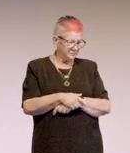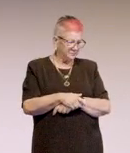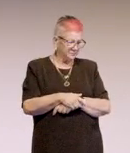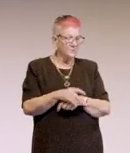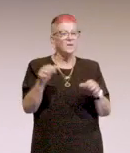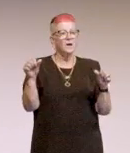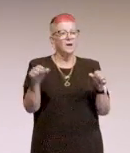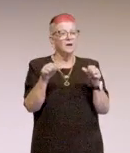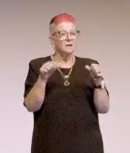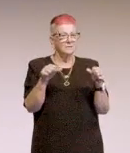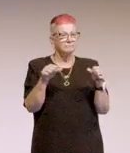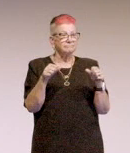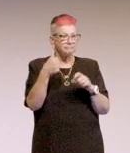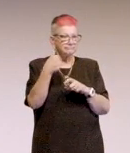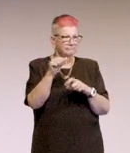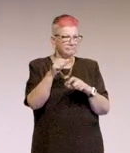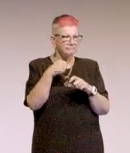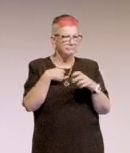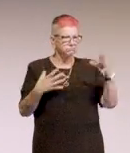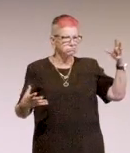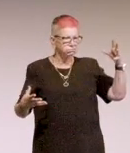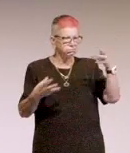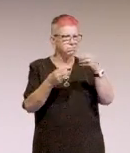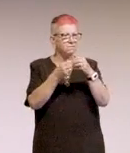OK. So I did, I missed a whole heap of stuff there.